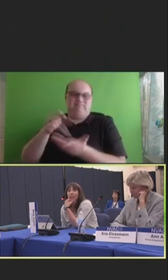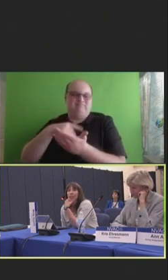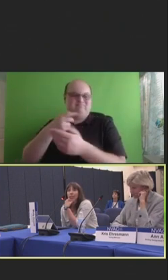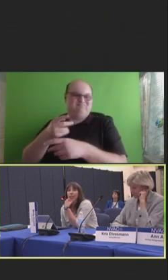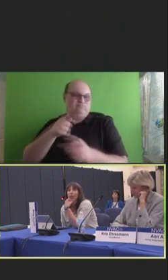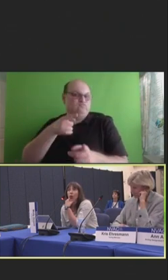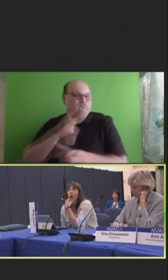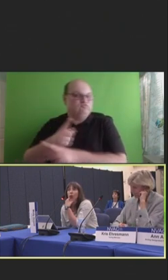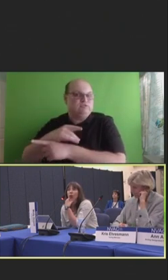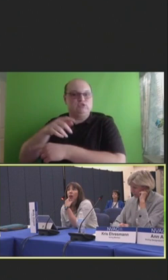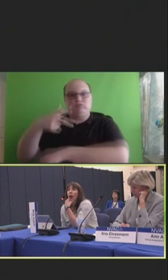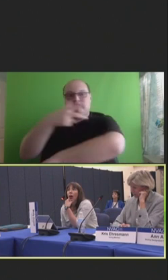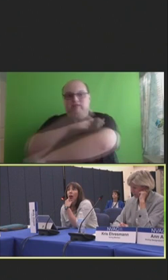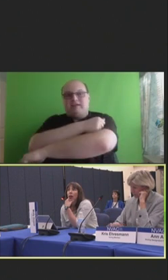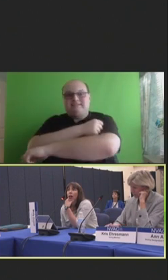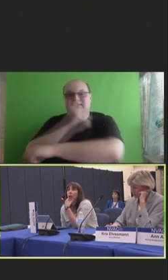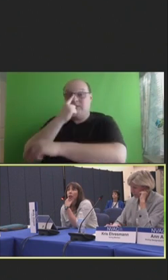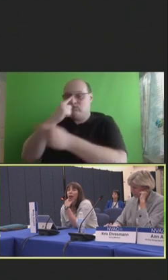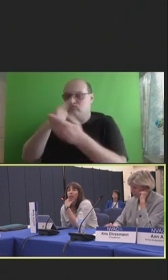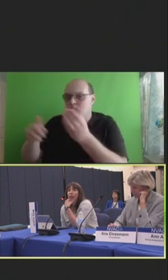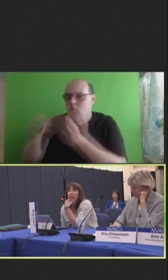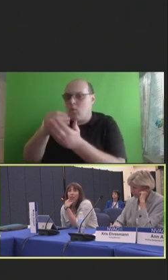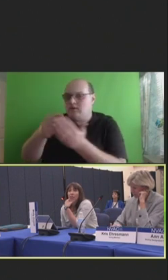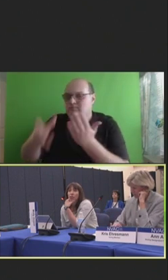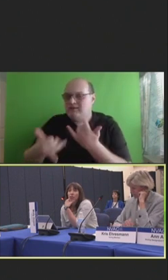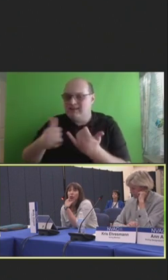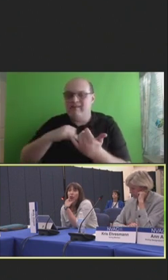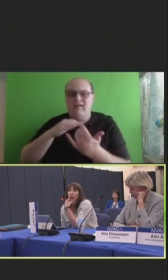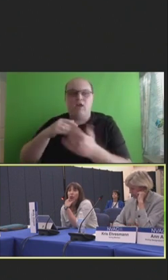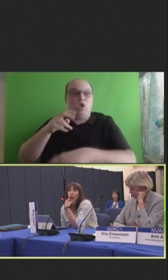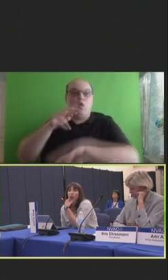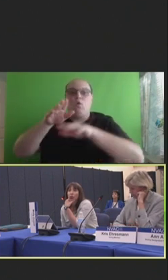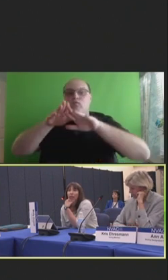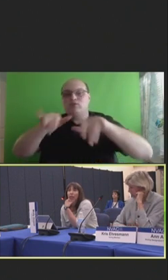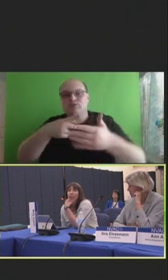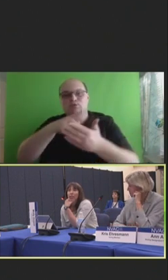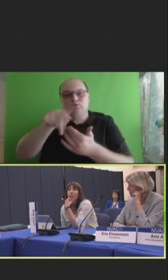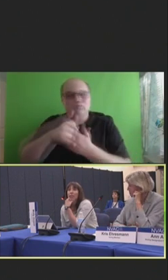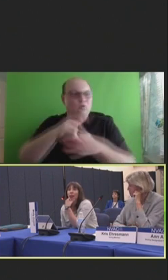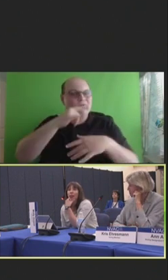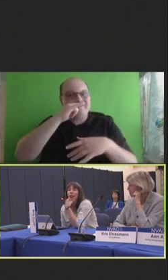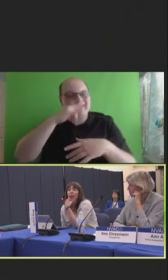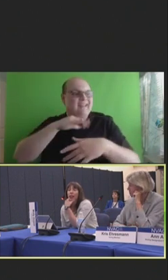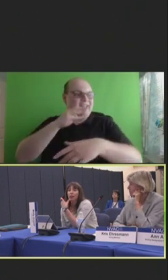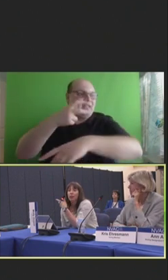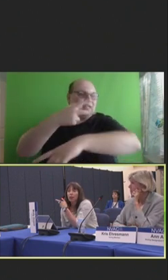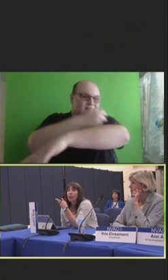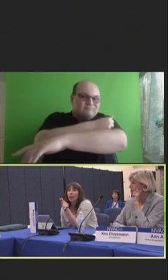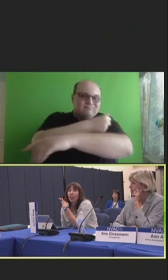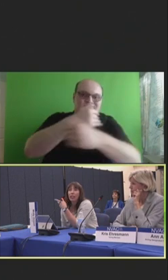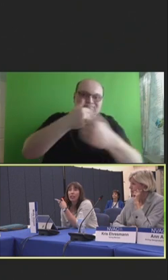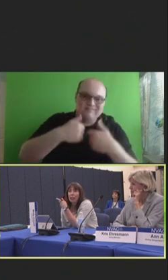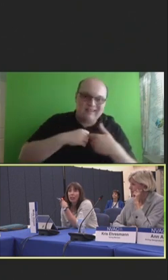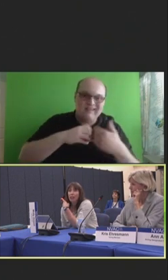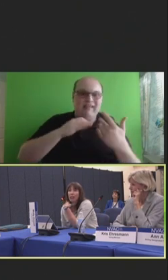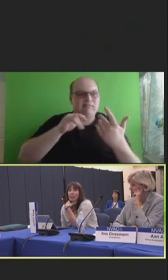And so, we have the Vaccines for Children program for kids and very limited vaccines